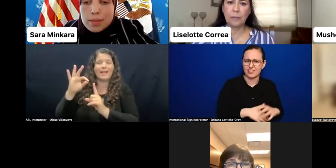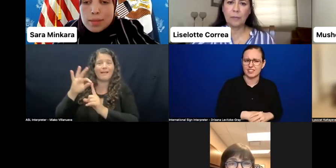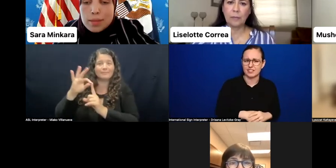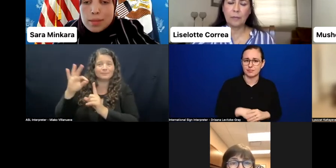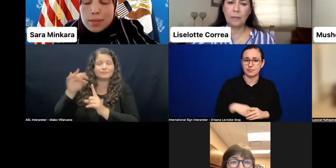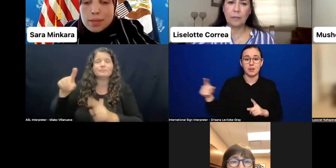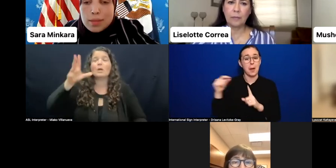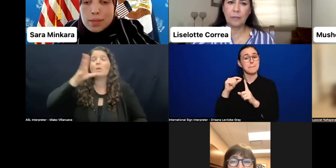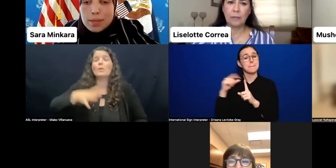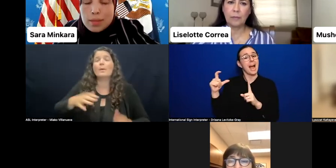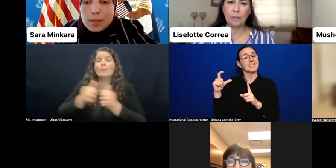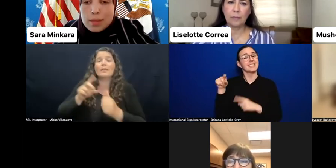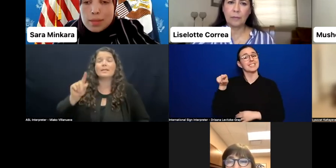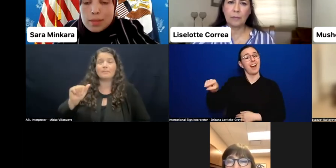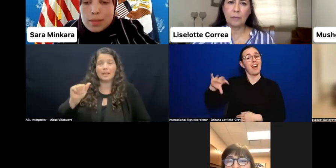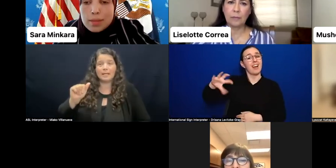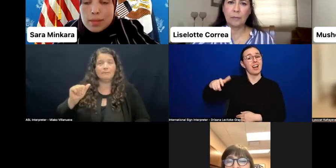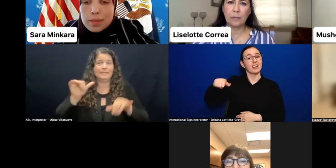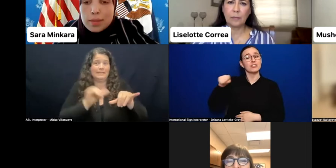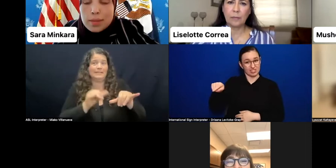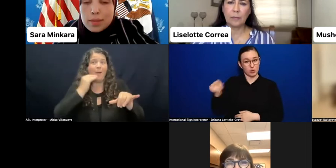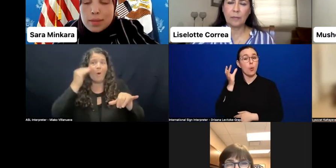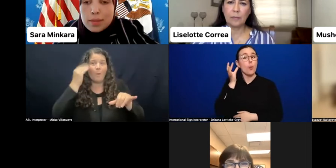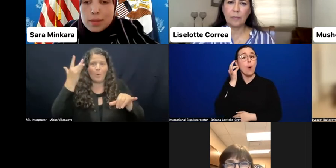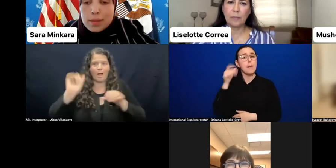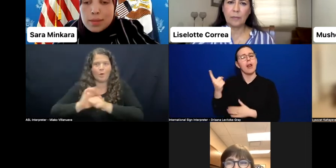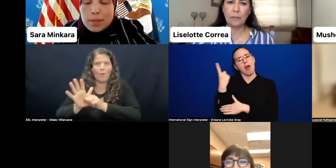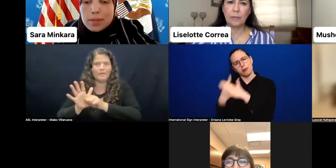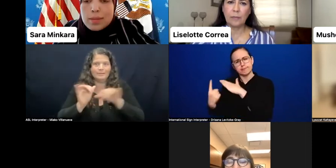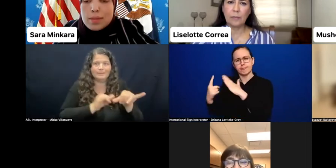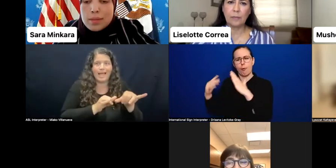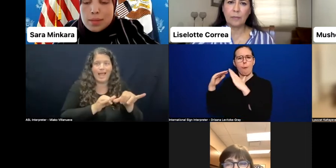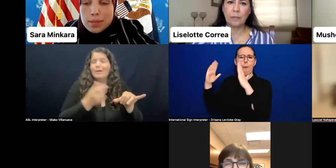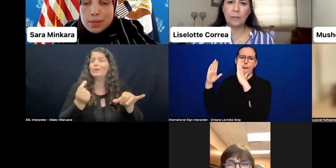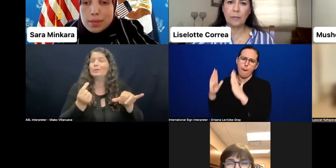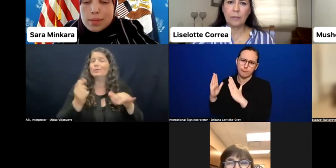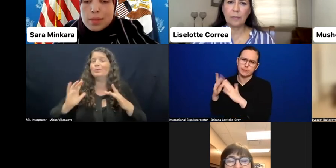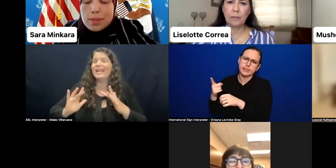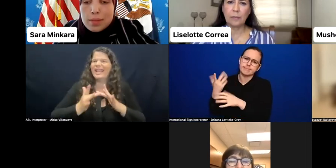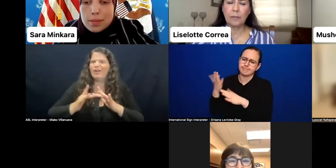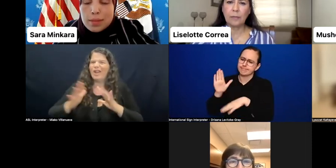to their homes due to COVID-19 took to the internet for advocacy training and developing